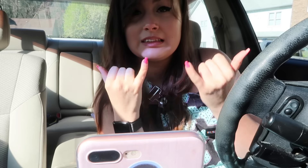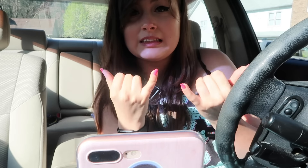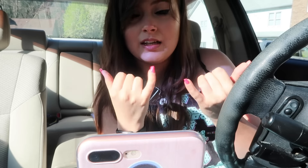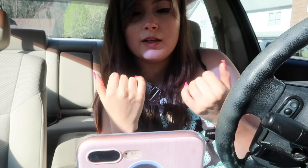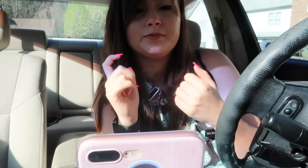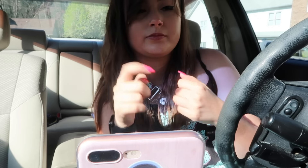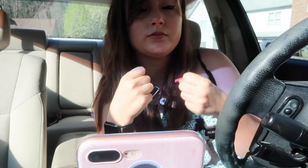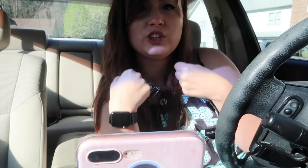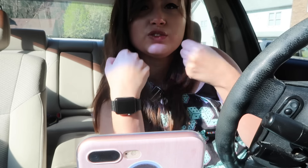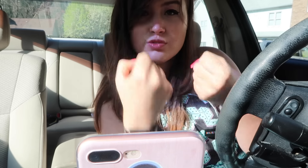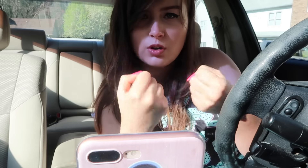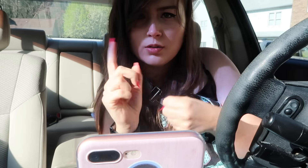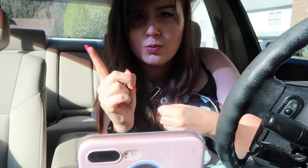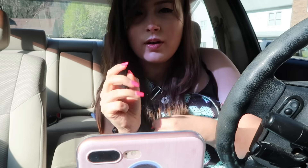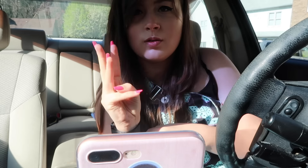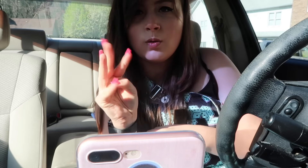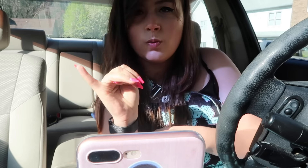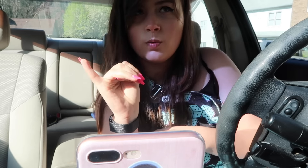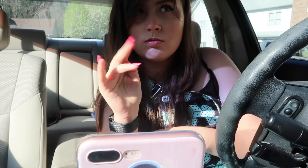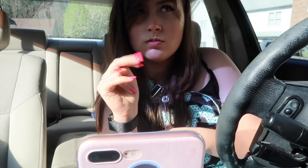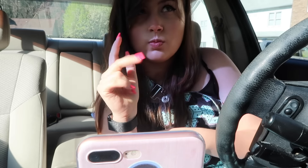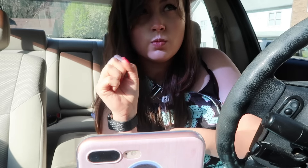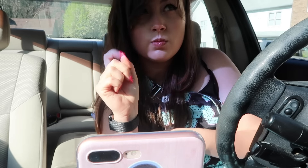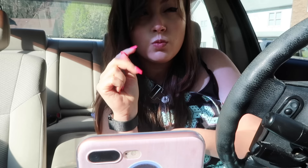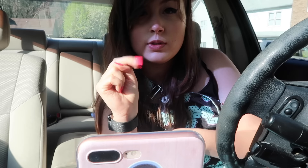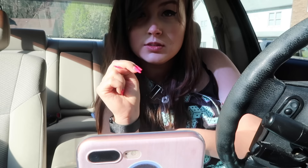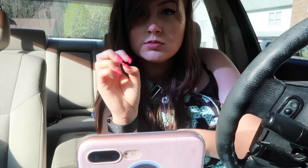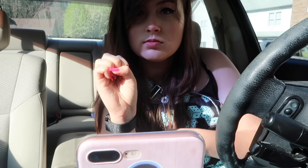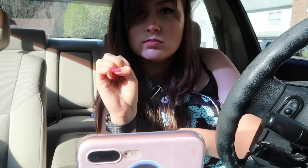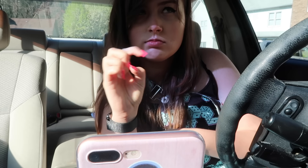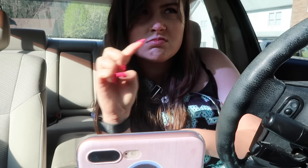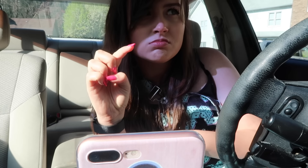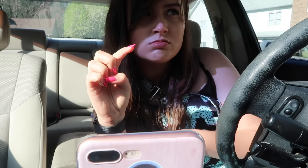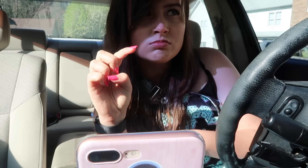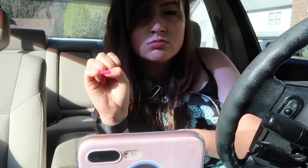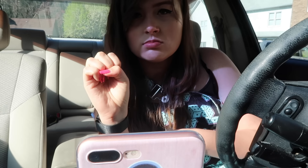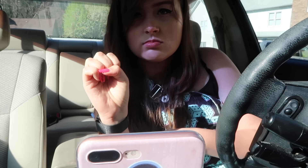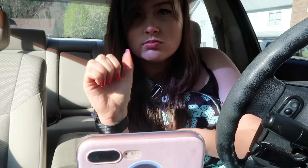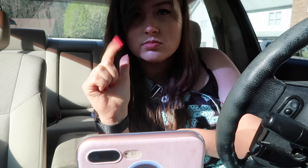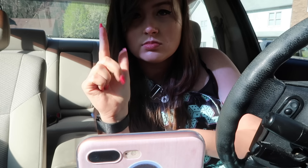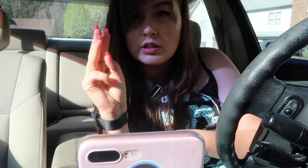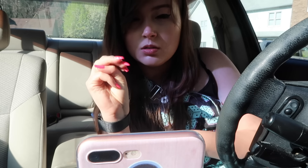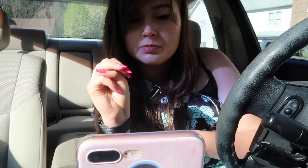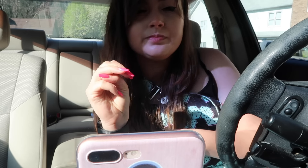Today, I have to drive to Winston-Salem.